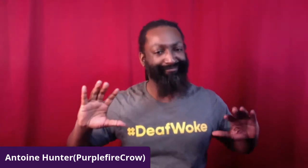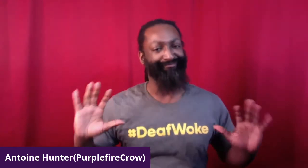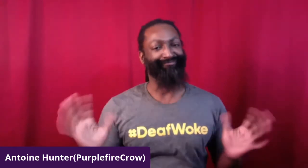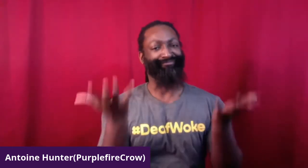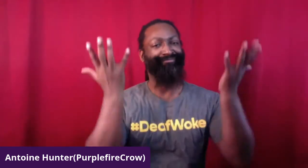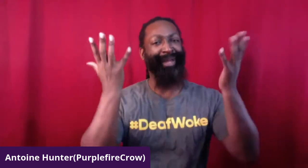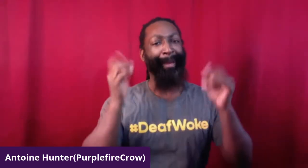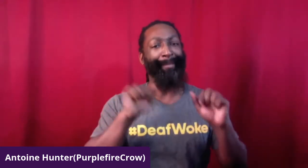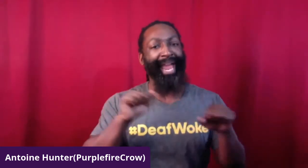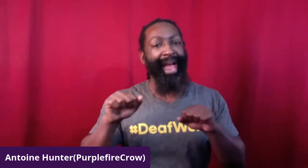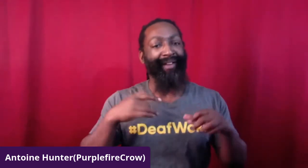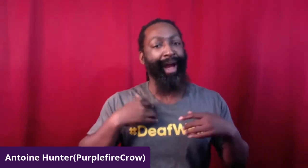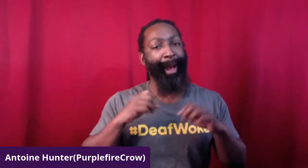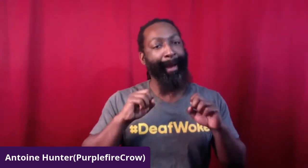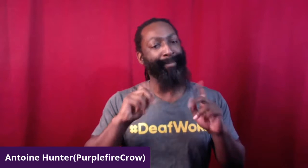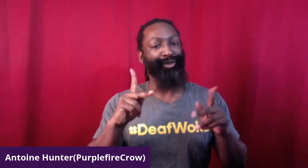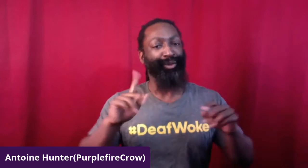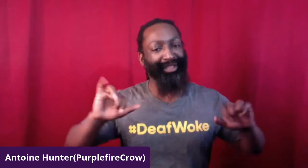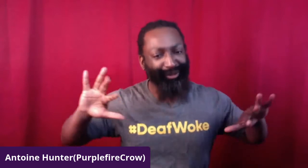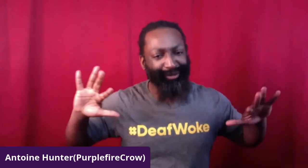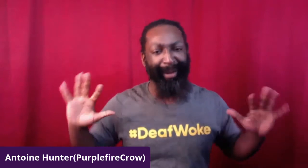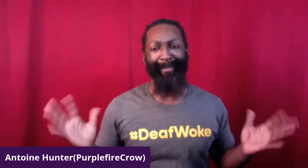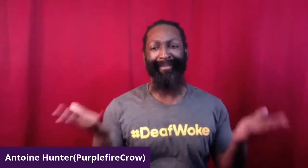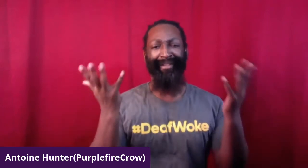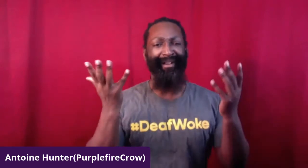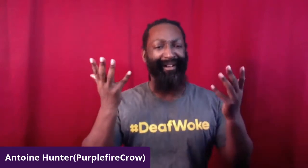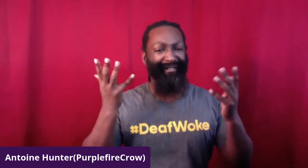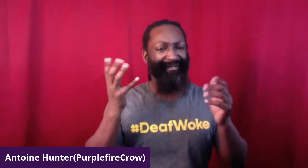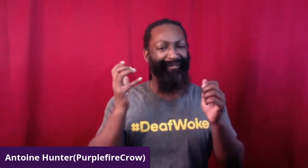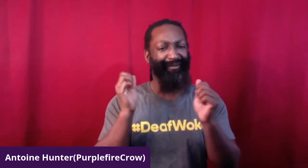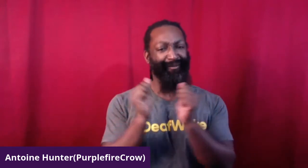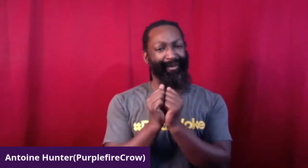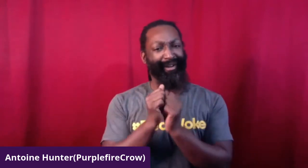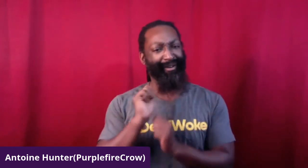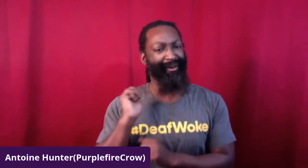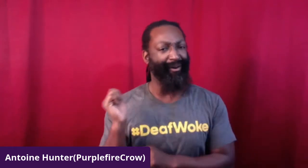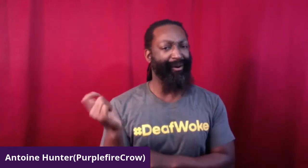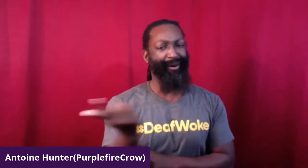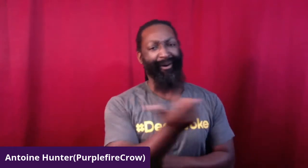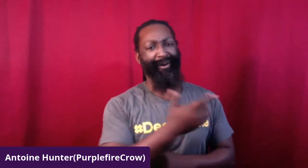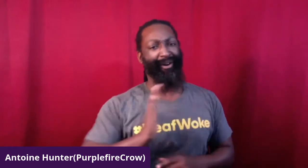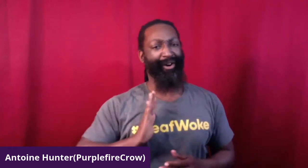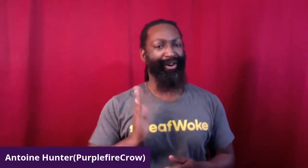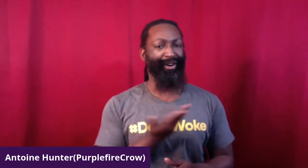and on this day I am so grateful that we're able to come together, to lift each other up,